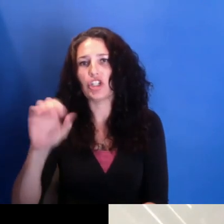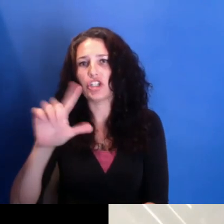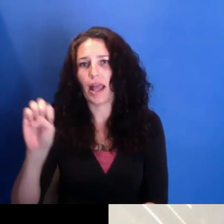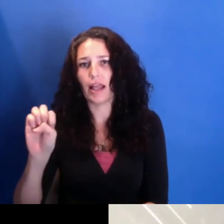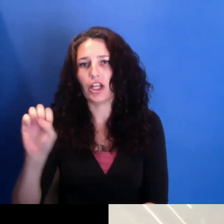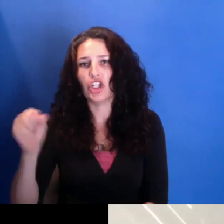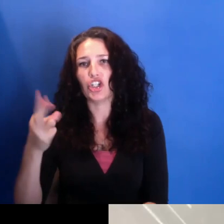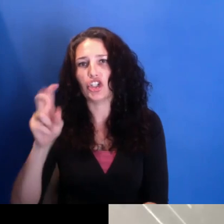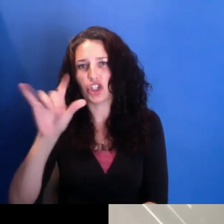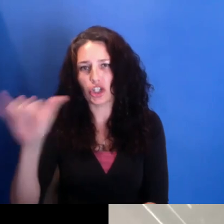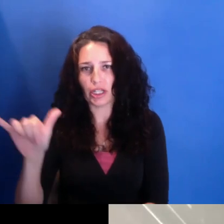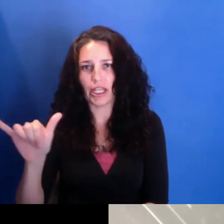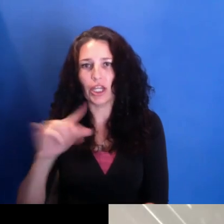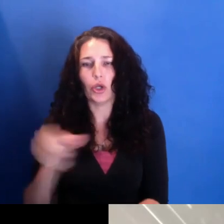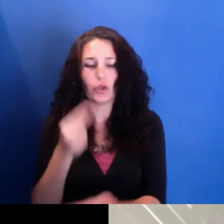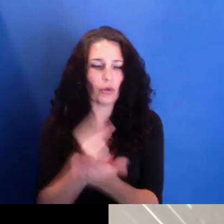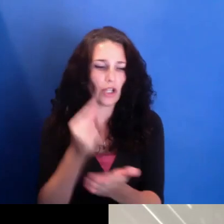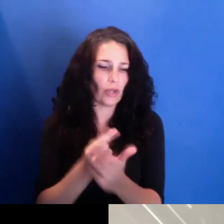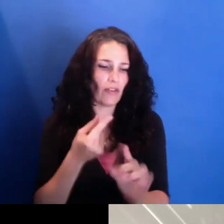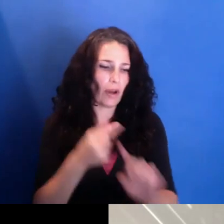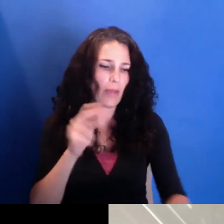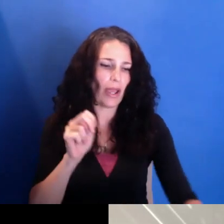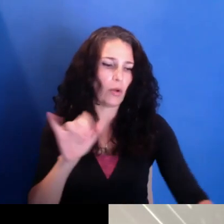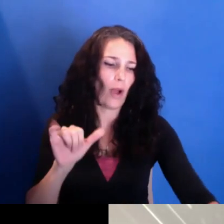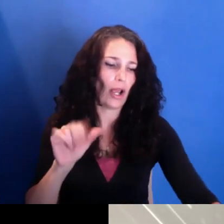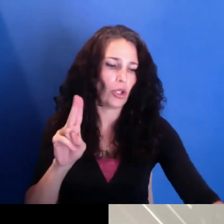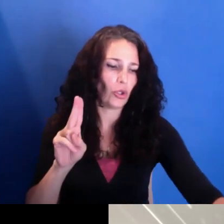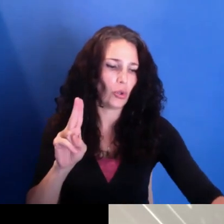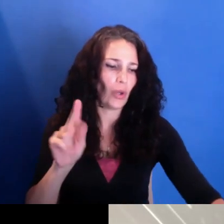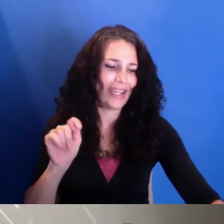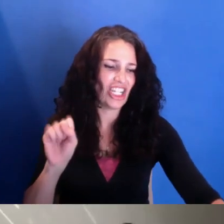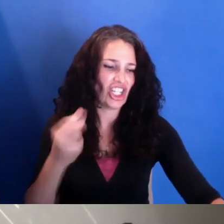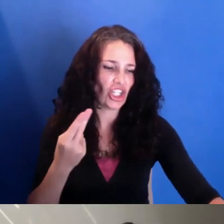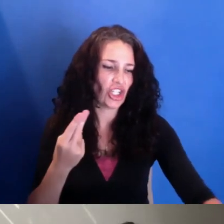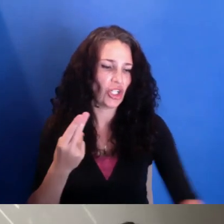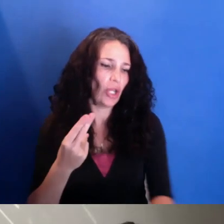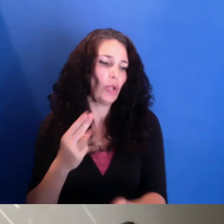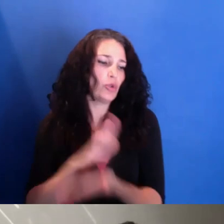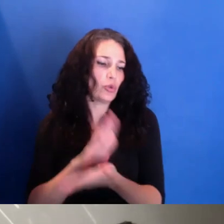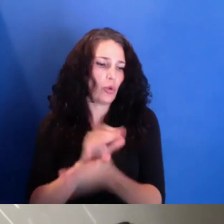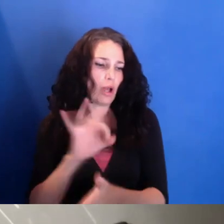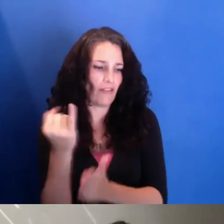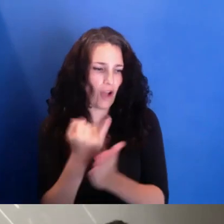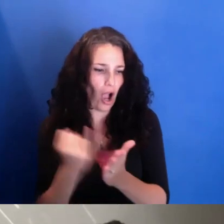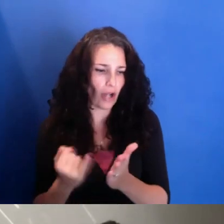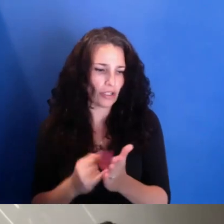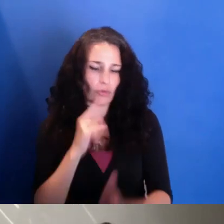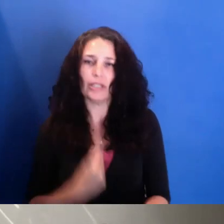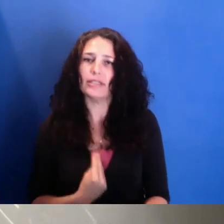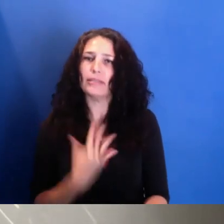She's a graduate of NYU's Tisch School of the Arts and is inspired by filmmaking in the social realist tradition.